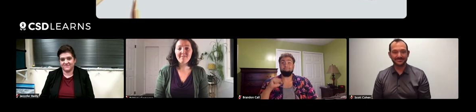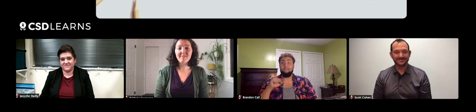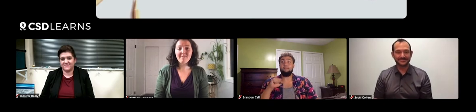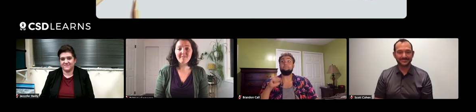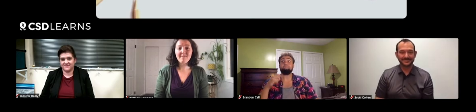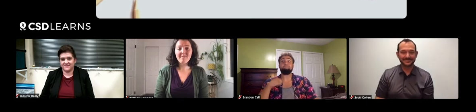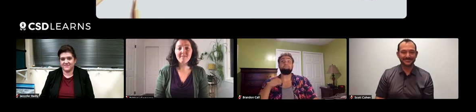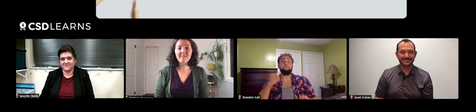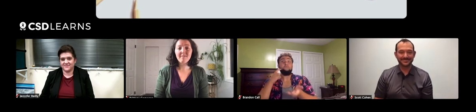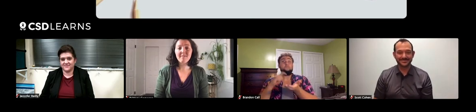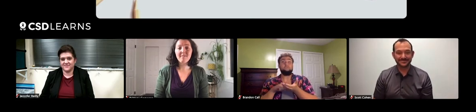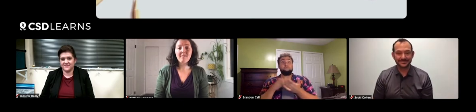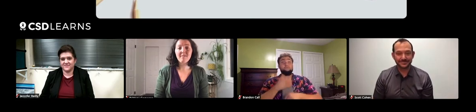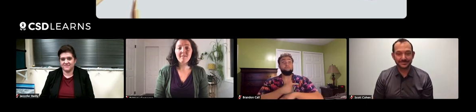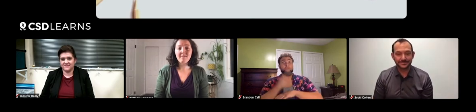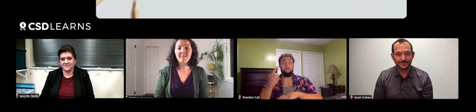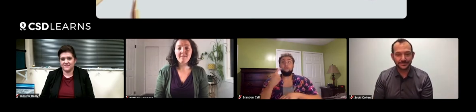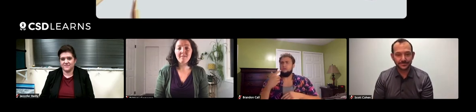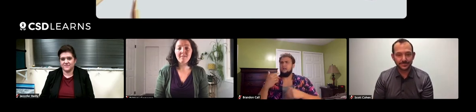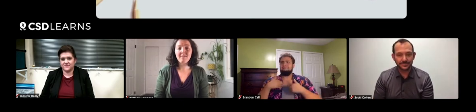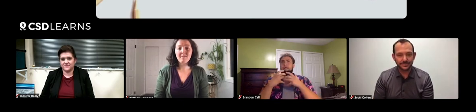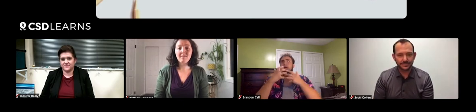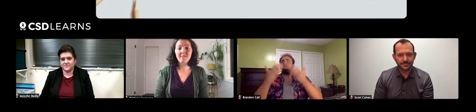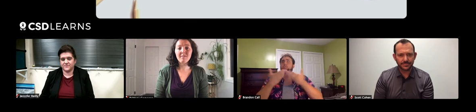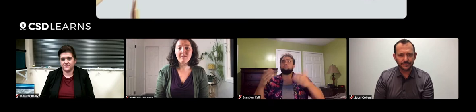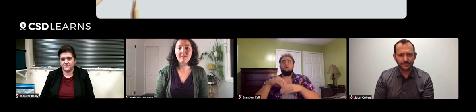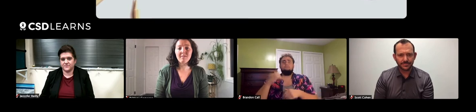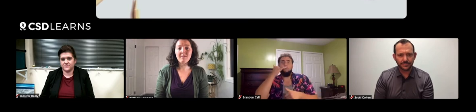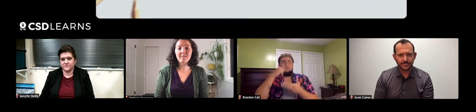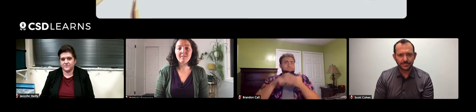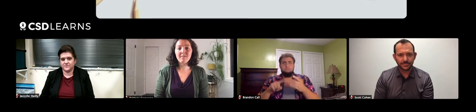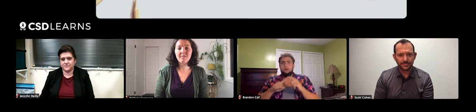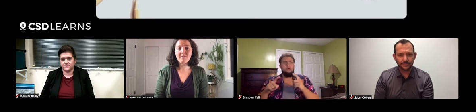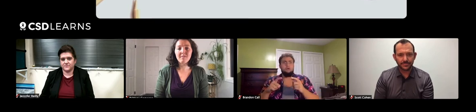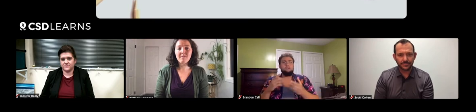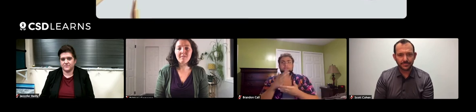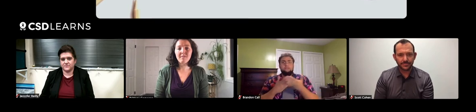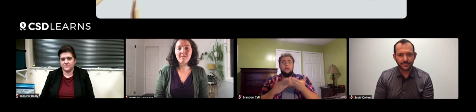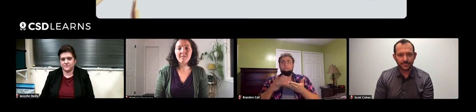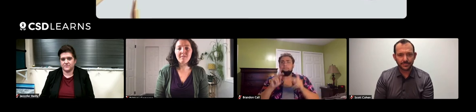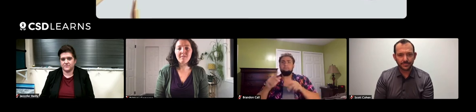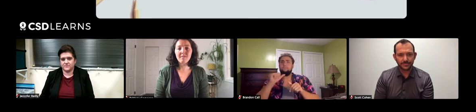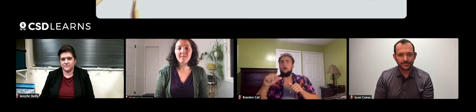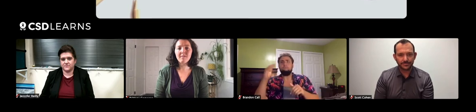Right, Scott. I also noticed that nowadays, there's a lot of resources available on a cell phone or on a mobile phone,